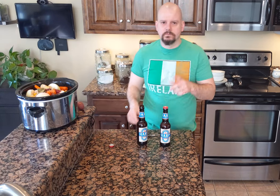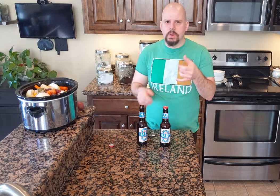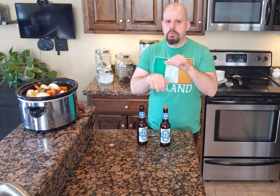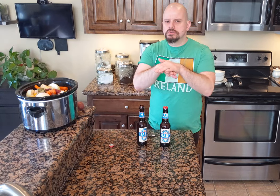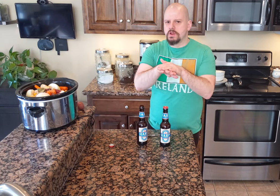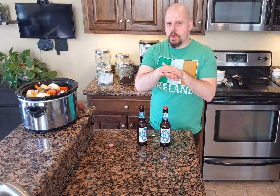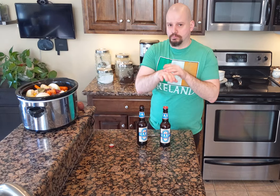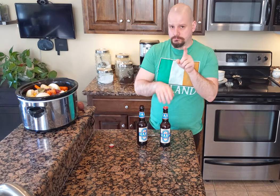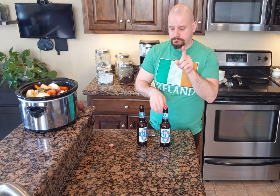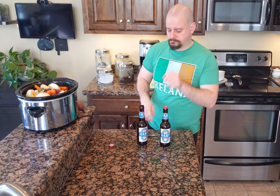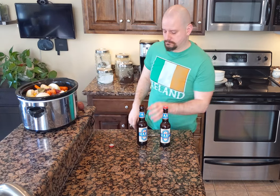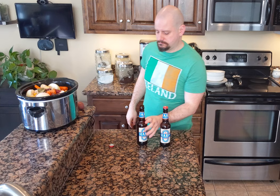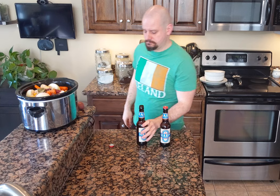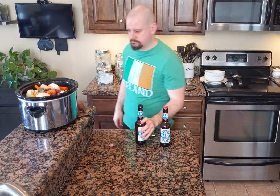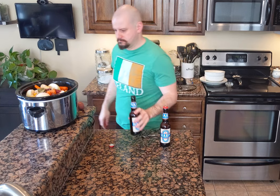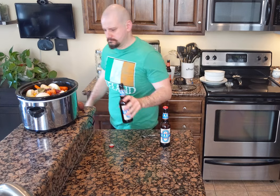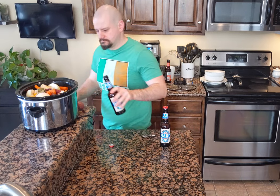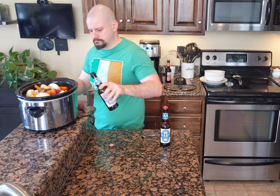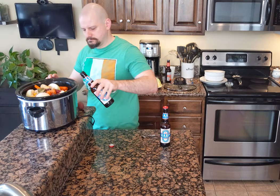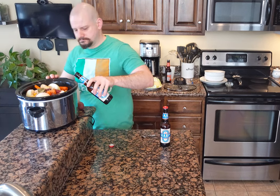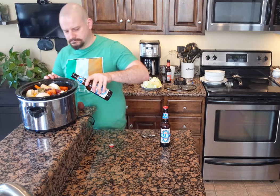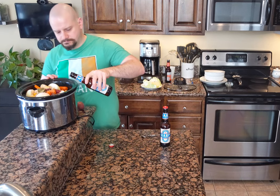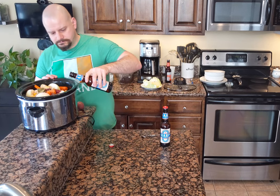Pour slowly.